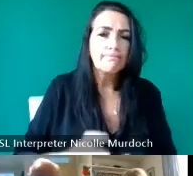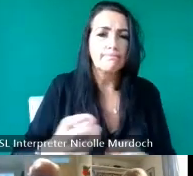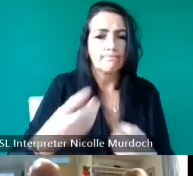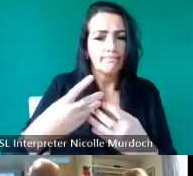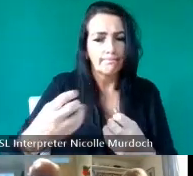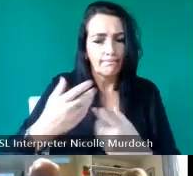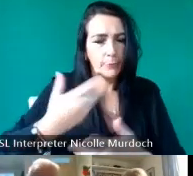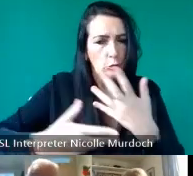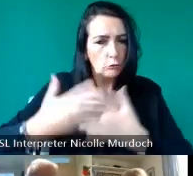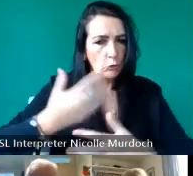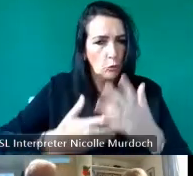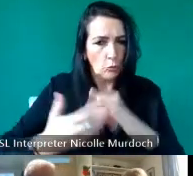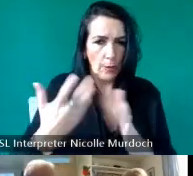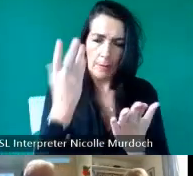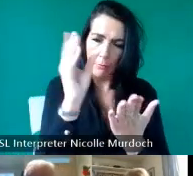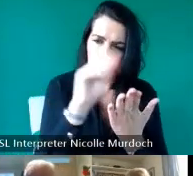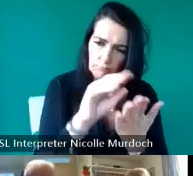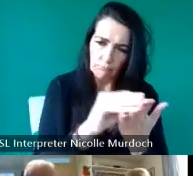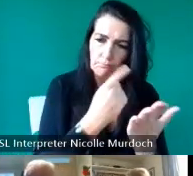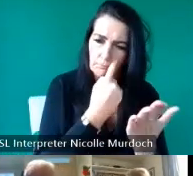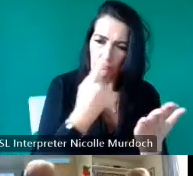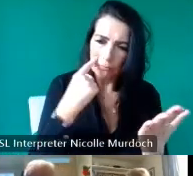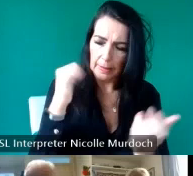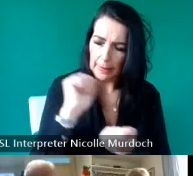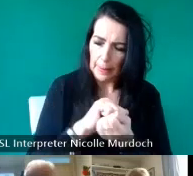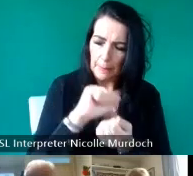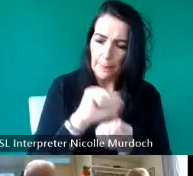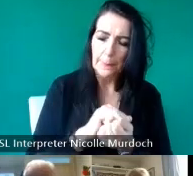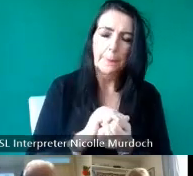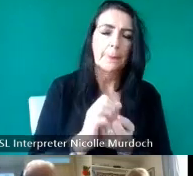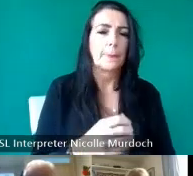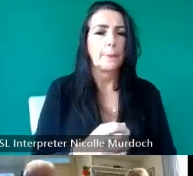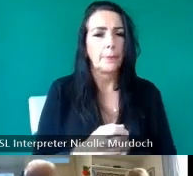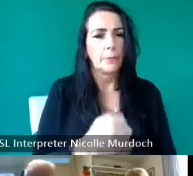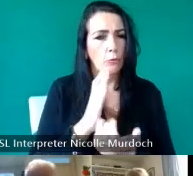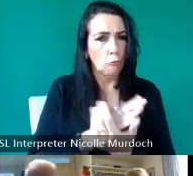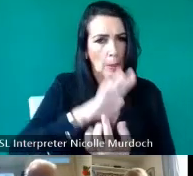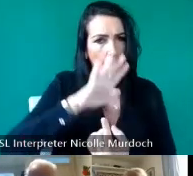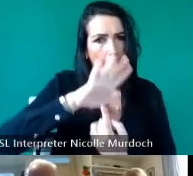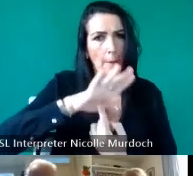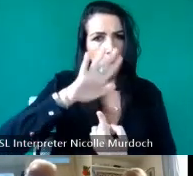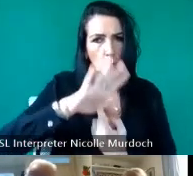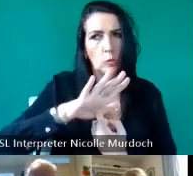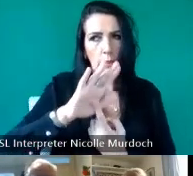recorded and heard from people so that was a a really central part of the project is to unearth